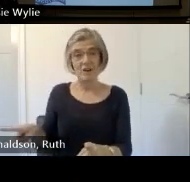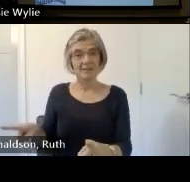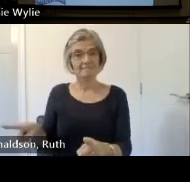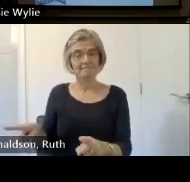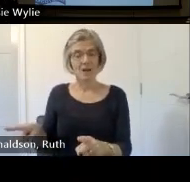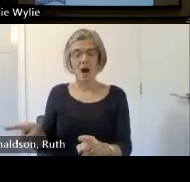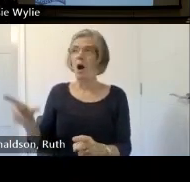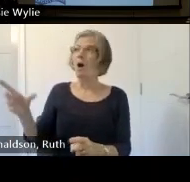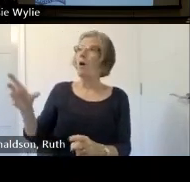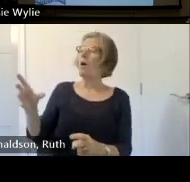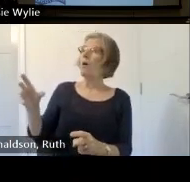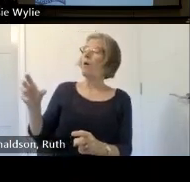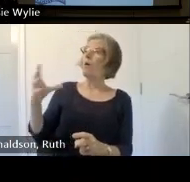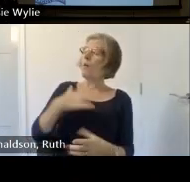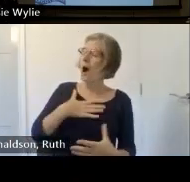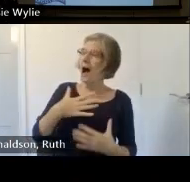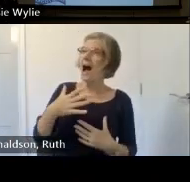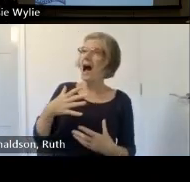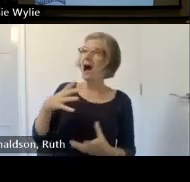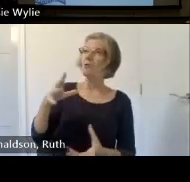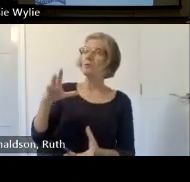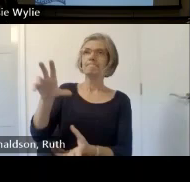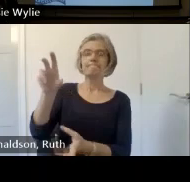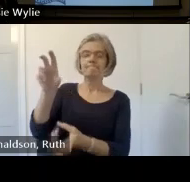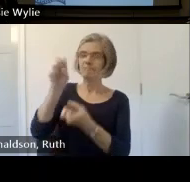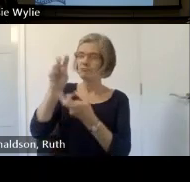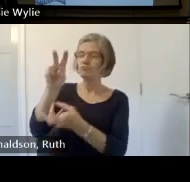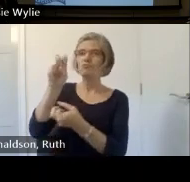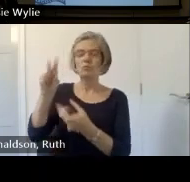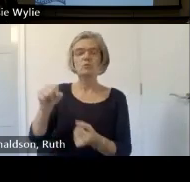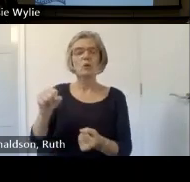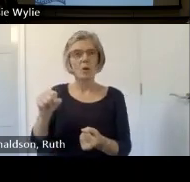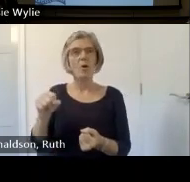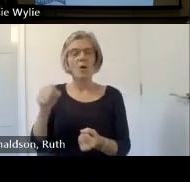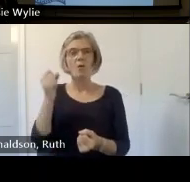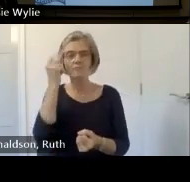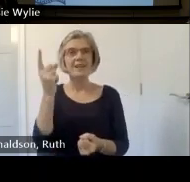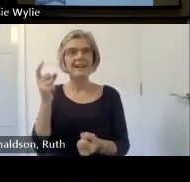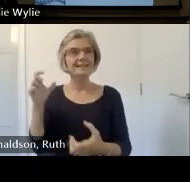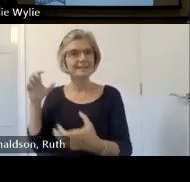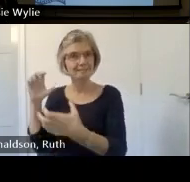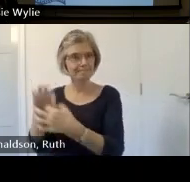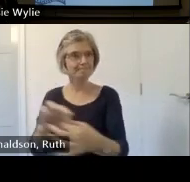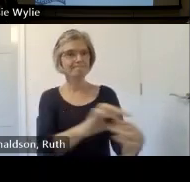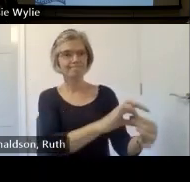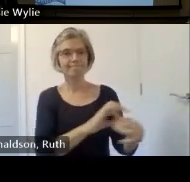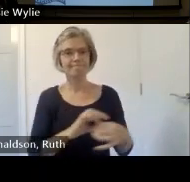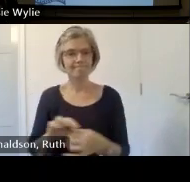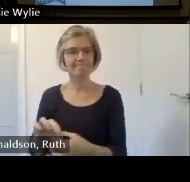isn't just tokenism this is a place a safe place to question through narratives to get access to